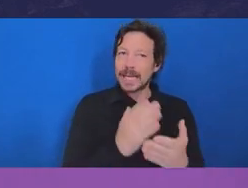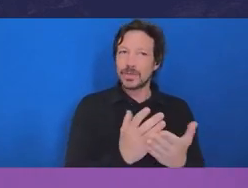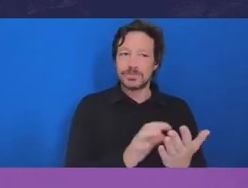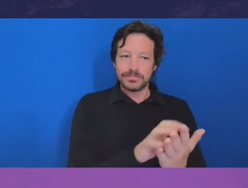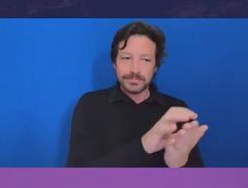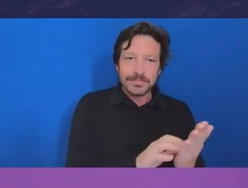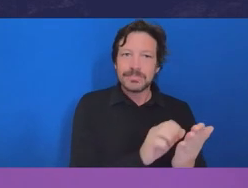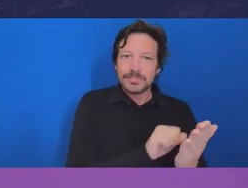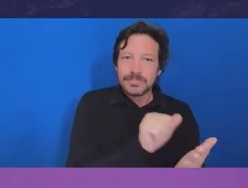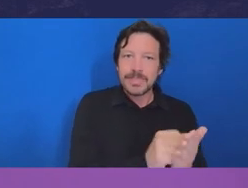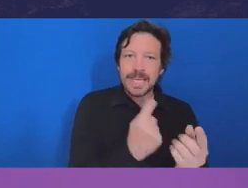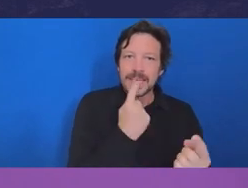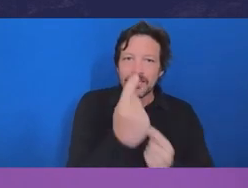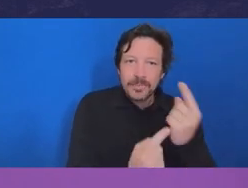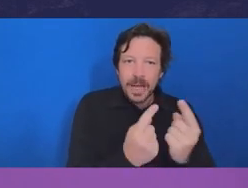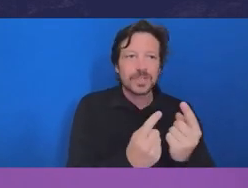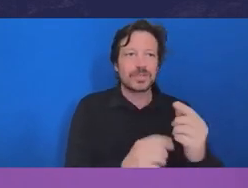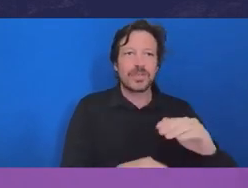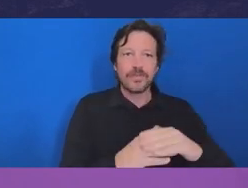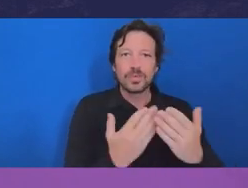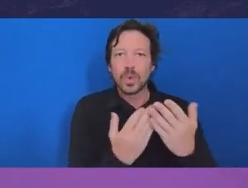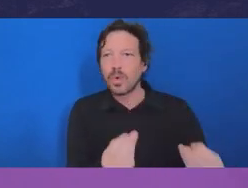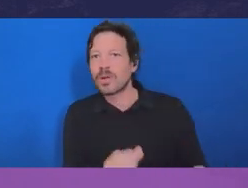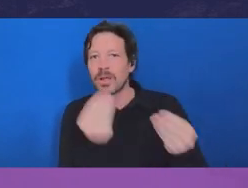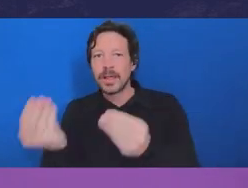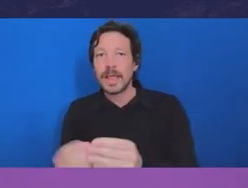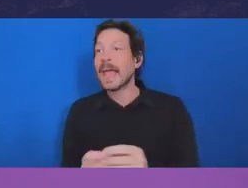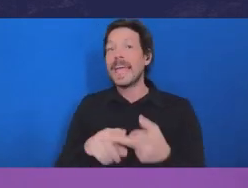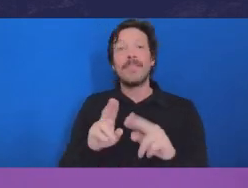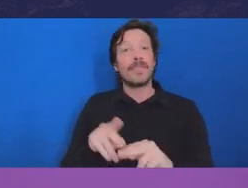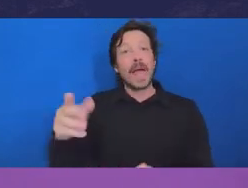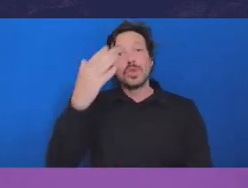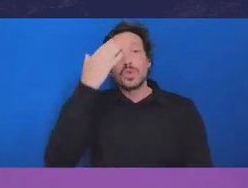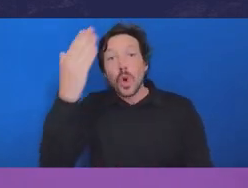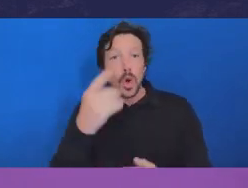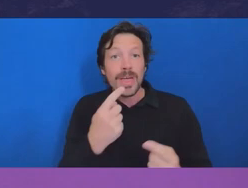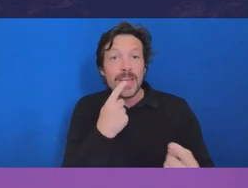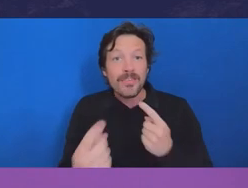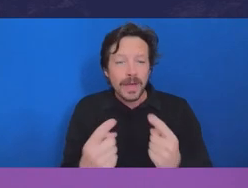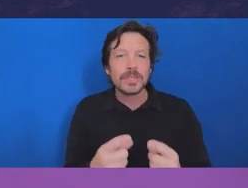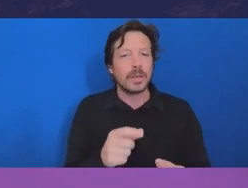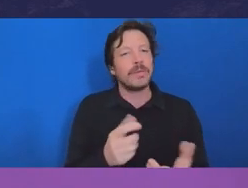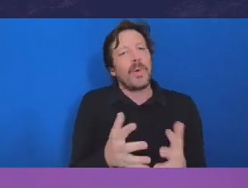it's worthwhile informing them after the decision, particularly if there are unintended consequences or risks